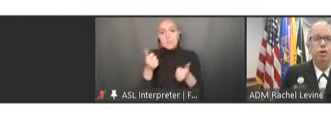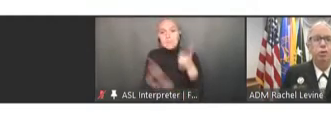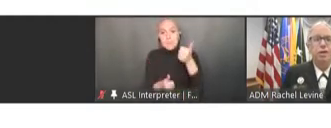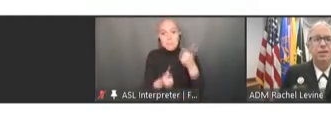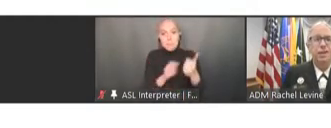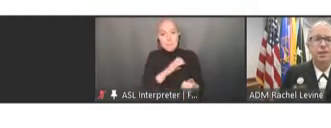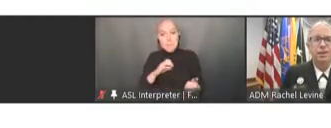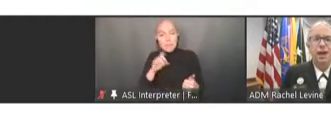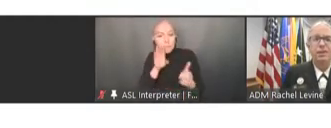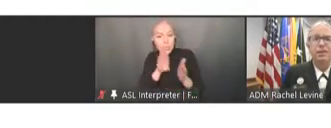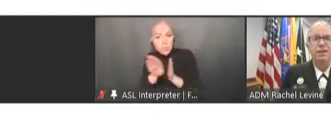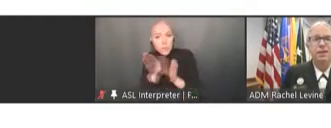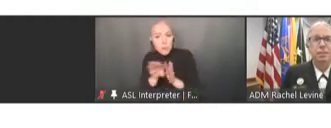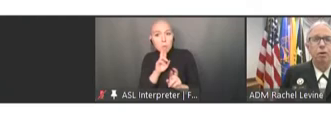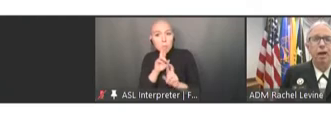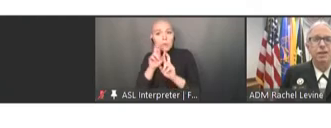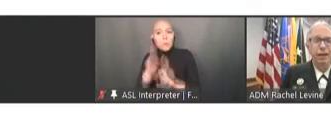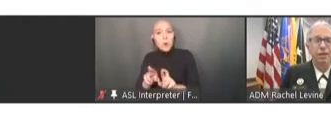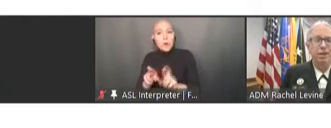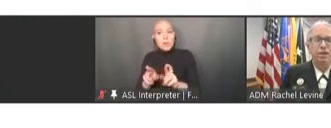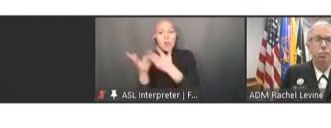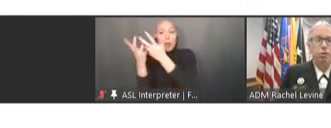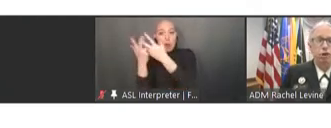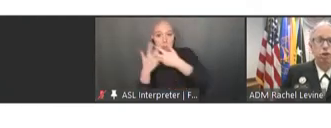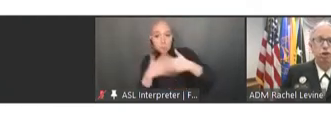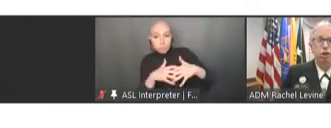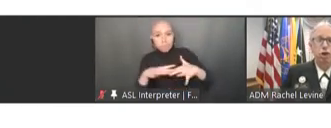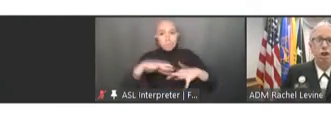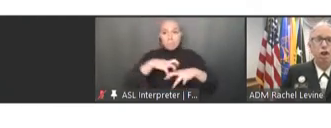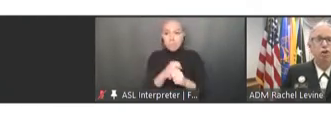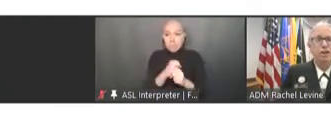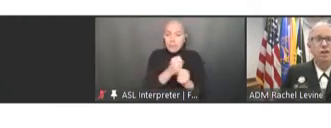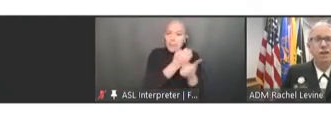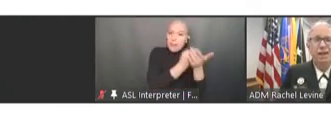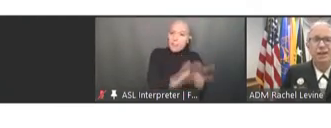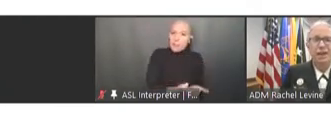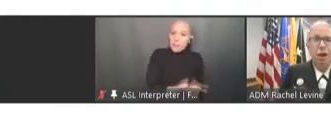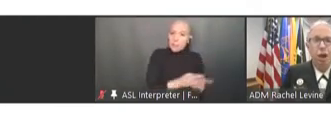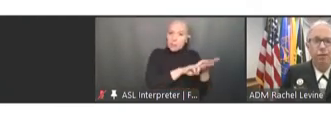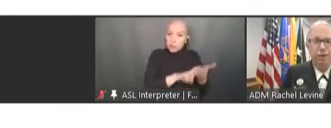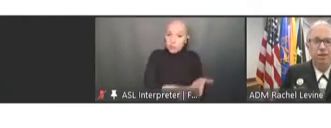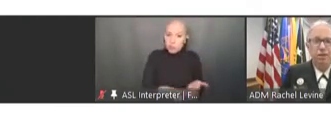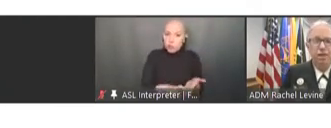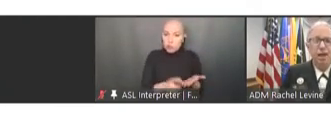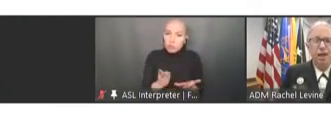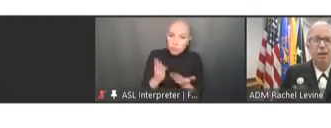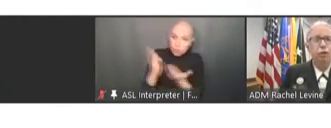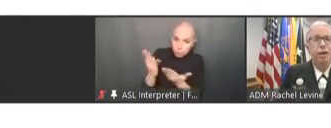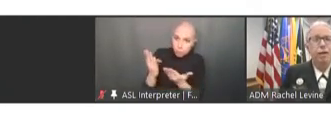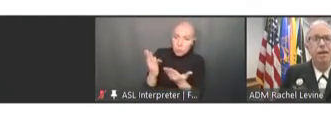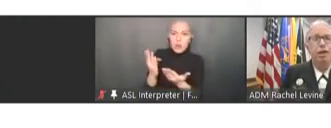to synthesize and summarize evidence and research addressing vaccine confidence and for recommending